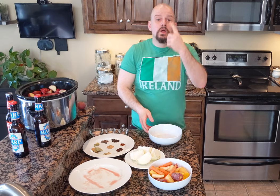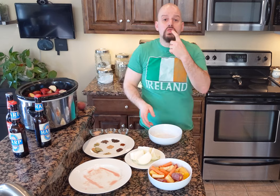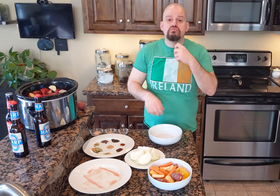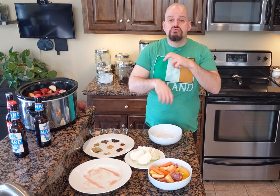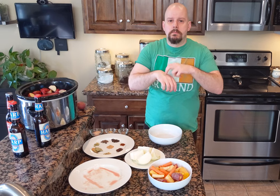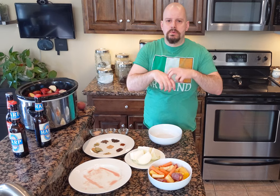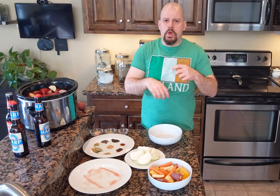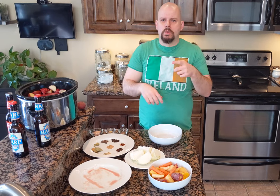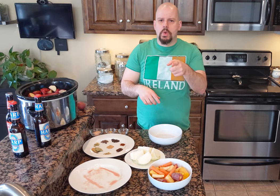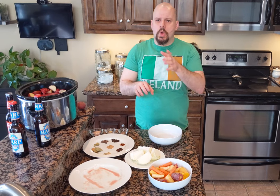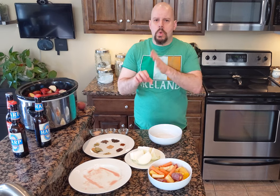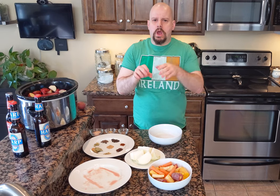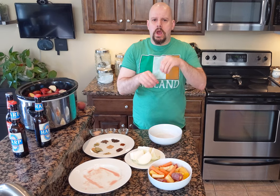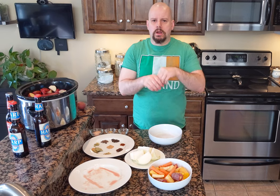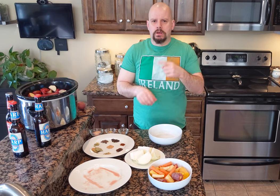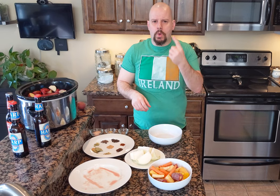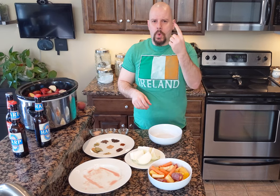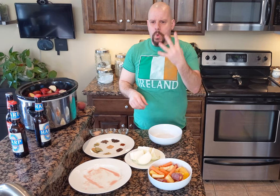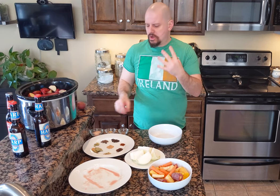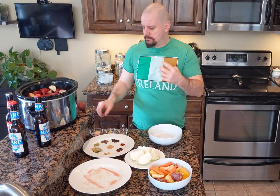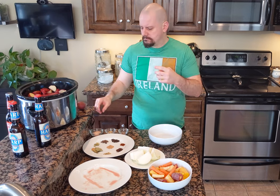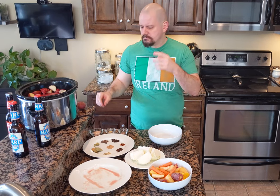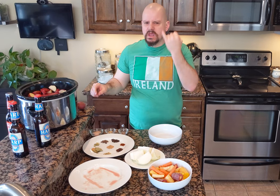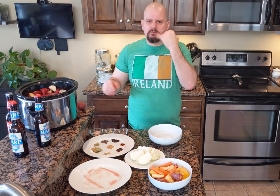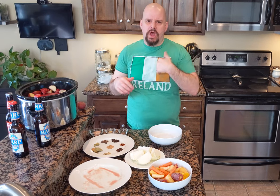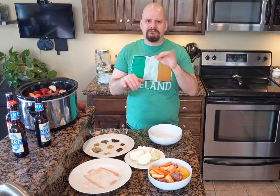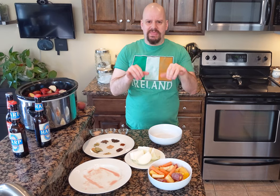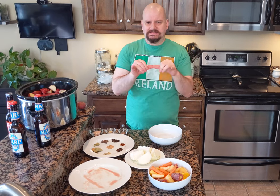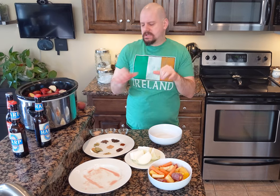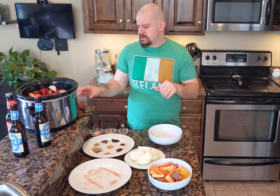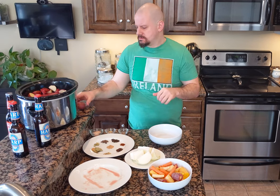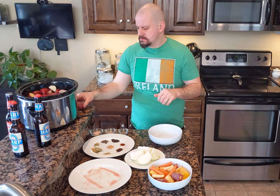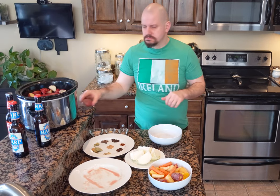You will have to cut the potatoes in quarter if you have this size.